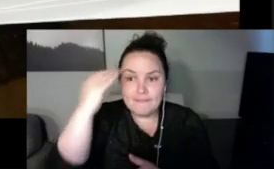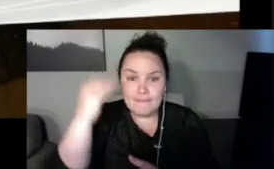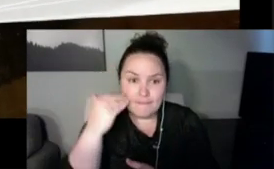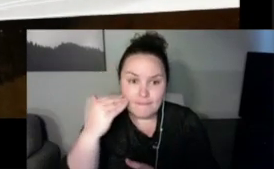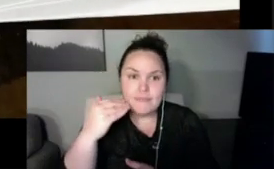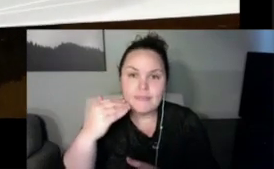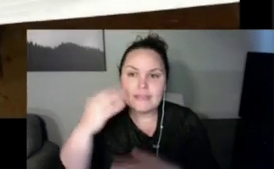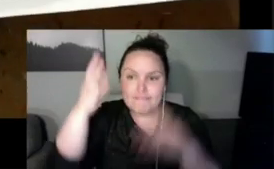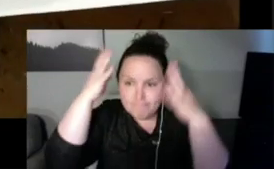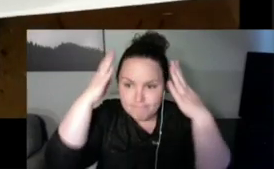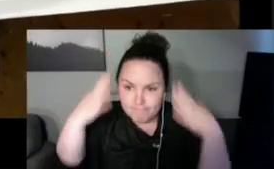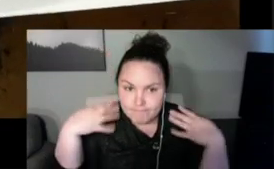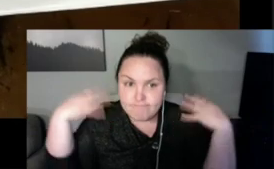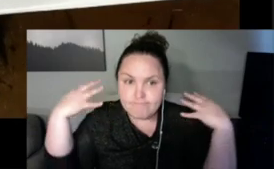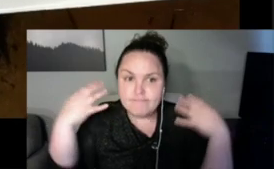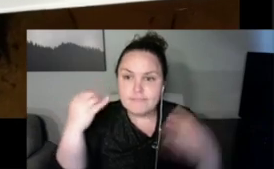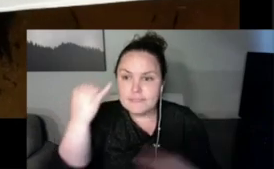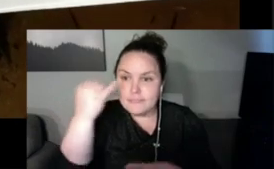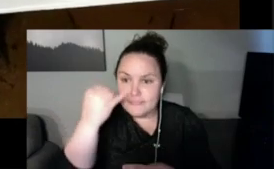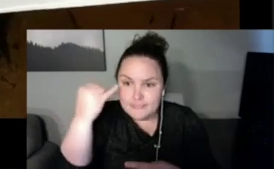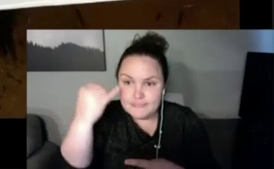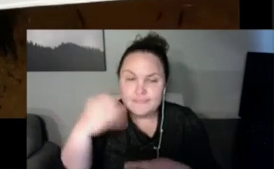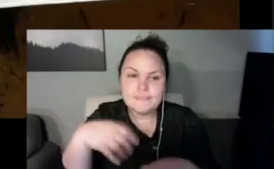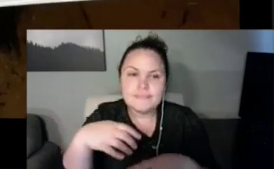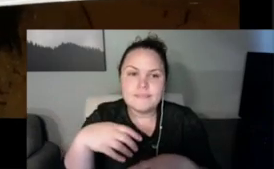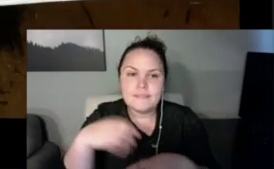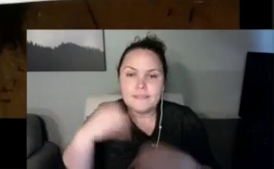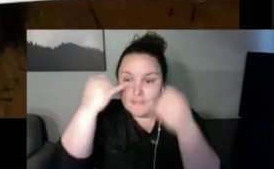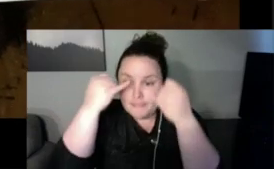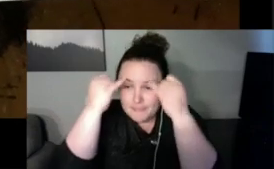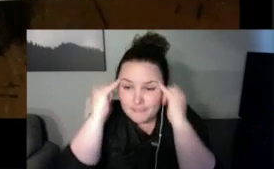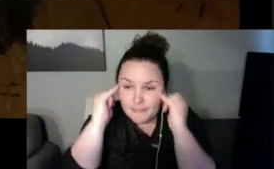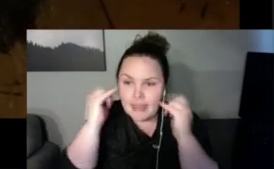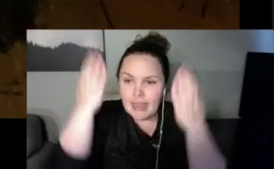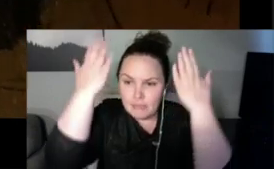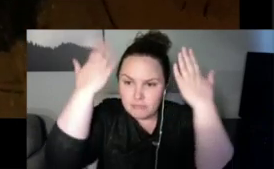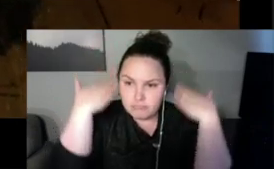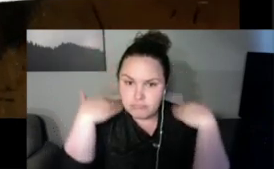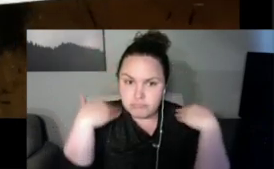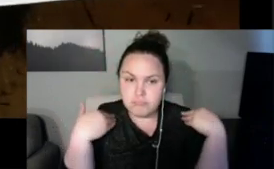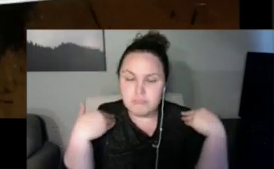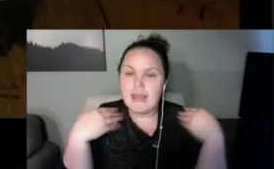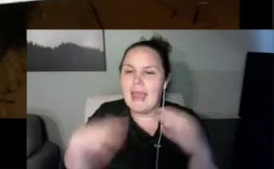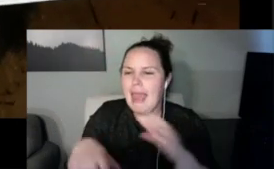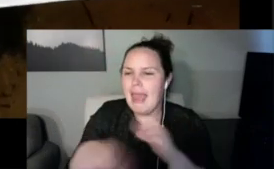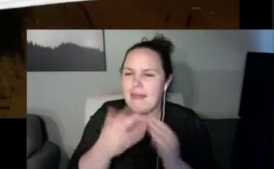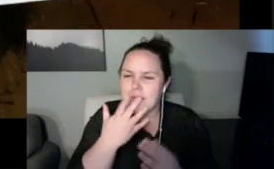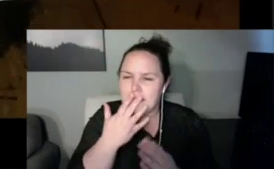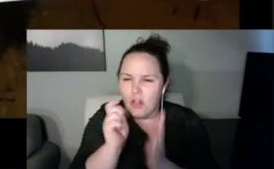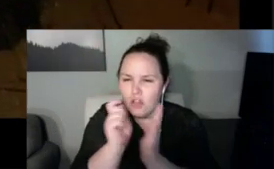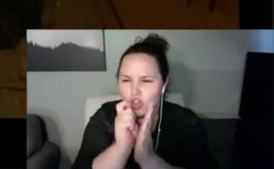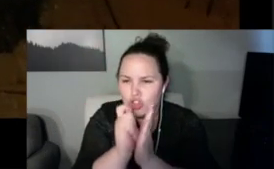of the mentors. And I really enjoyed working with all of you. So my talent, as you remember, was was the was driving tractors.